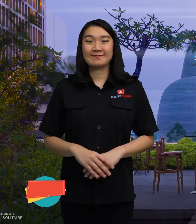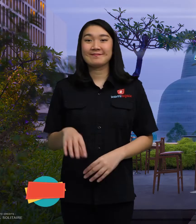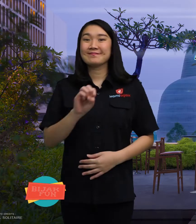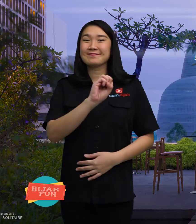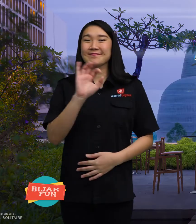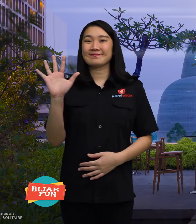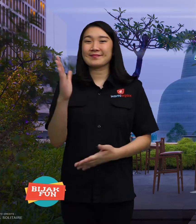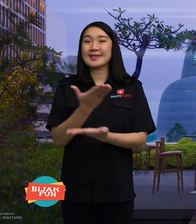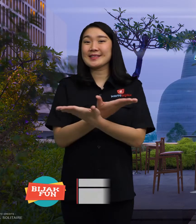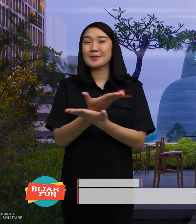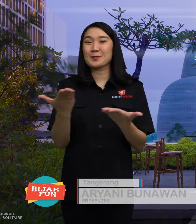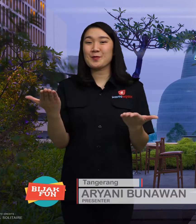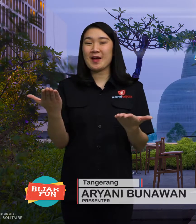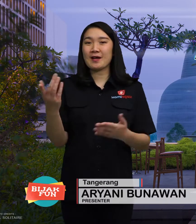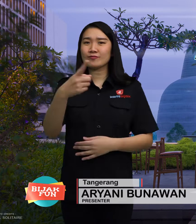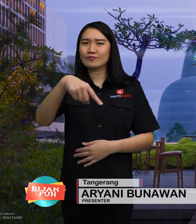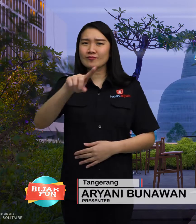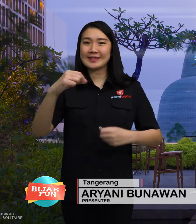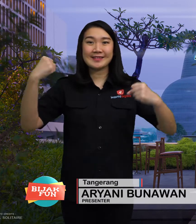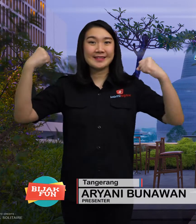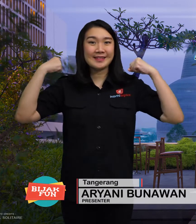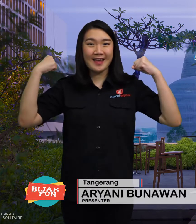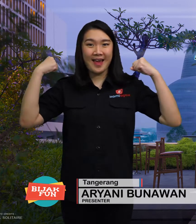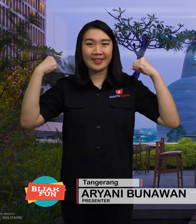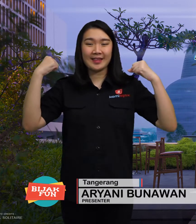Hello everyone, are you all right?